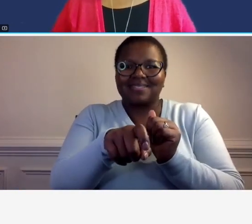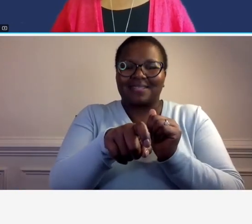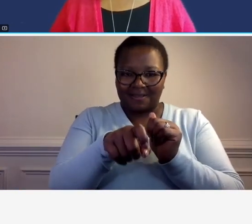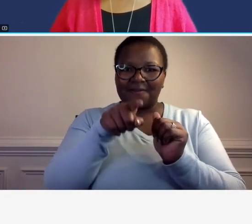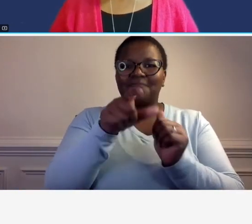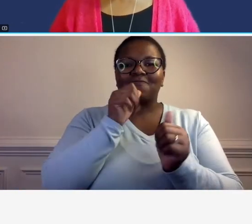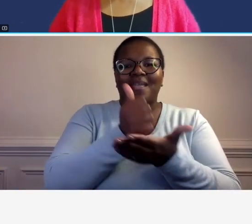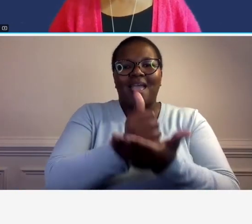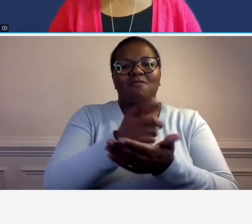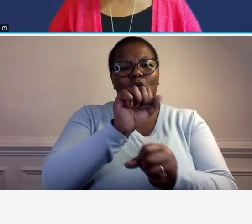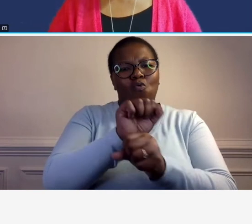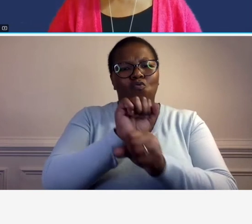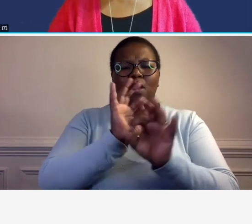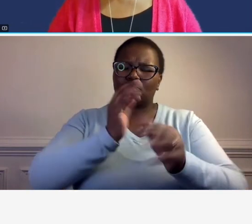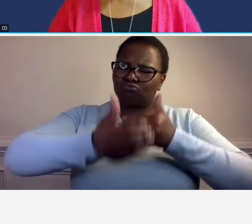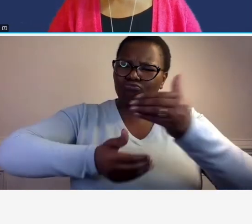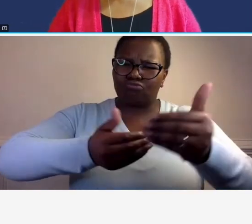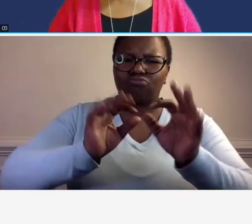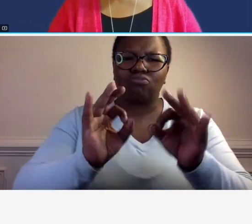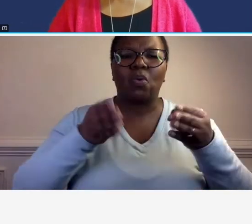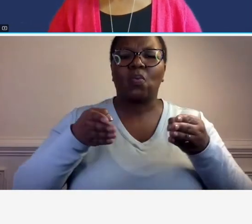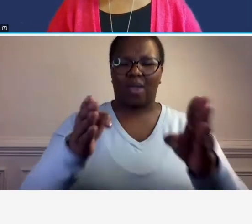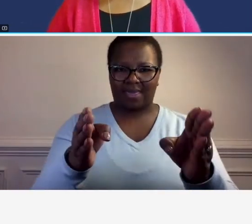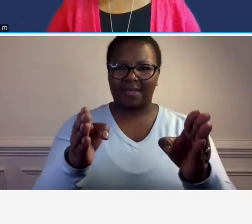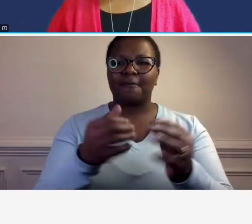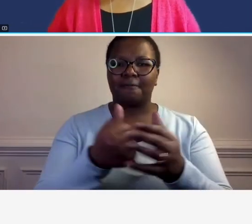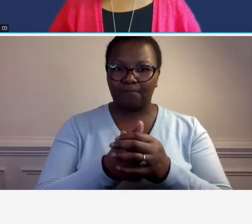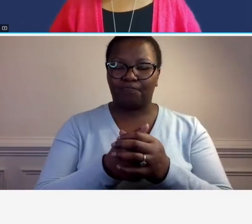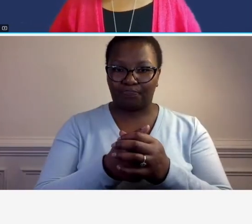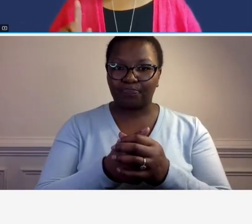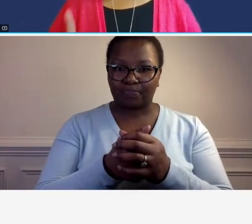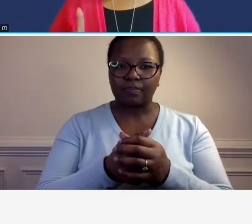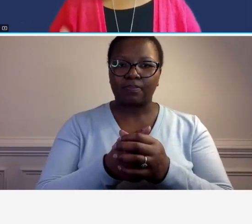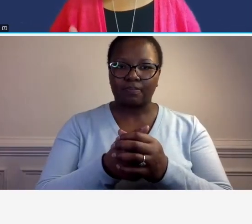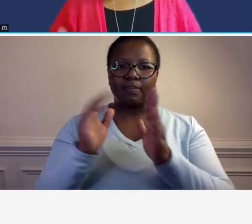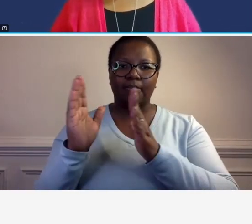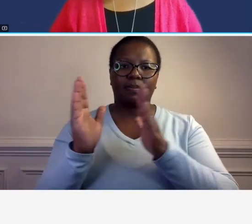in a more efficient manner so it's just common sense to have them um now what as i'm saying